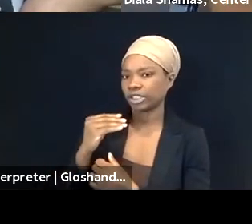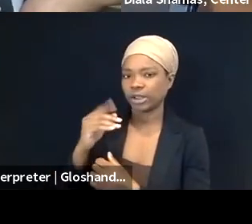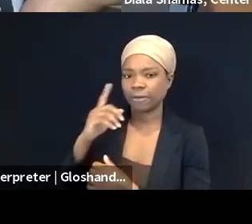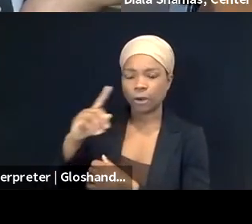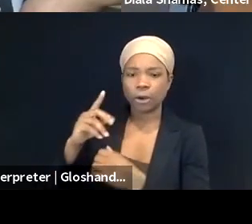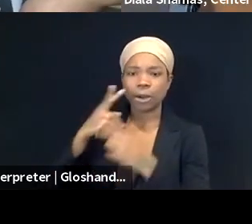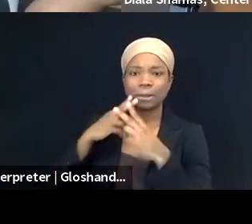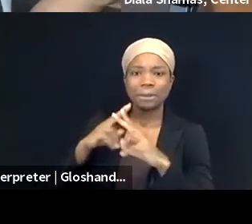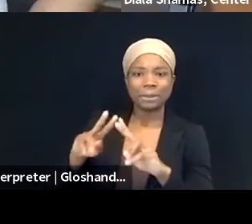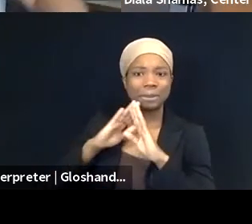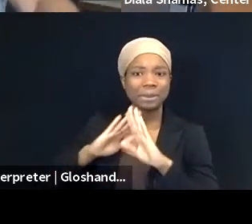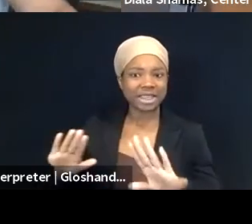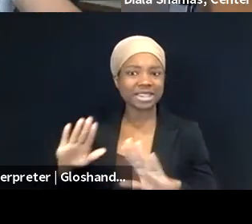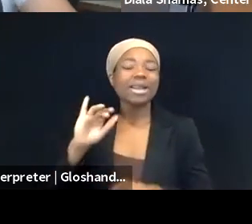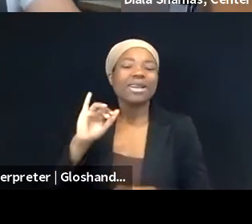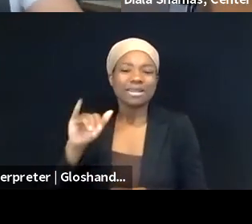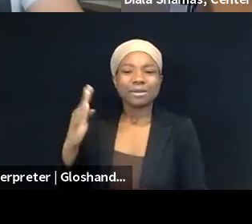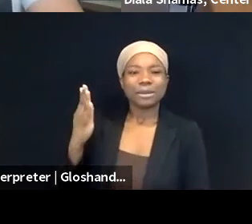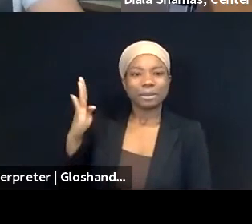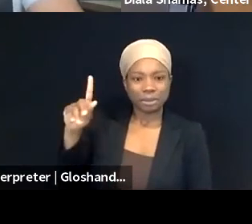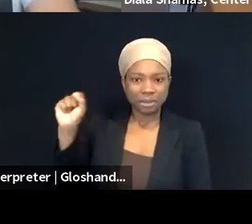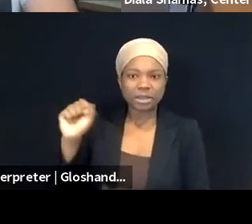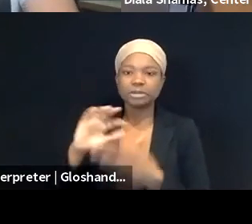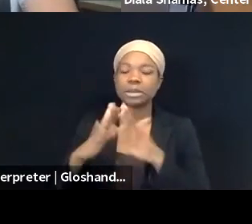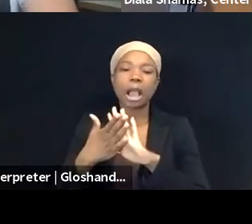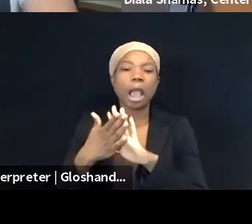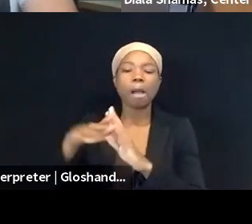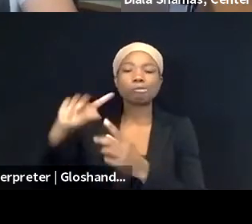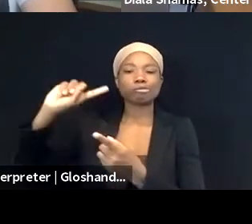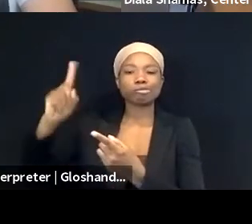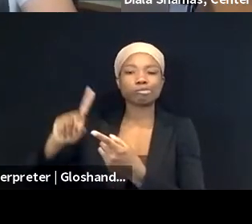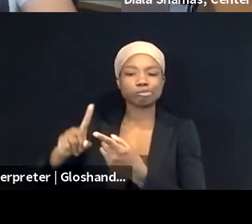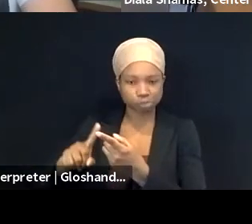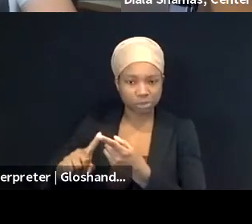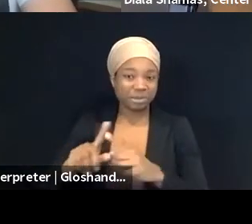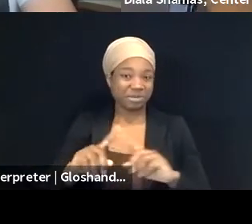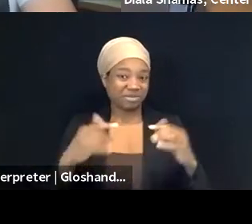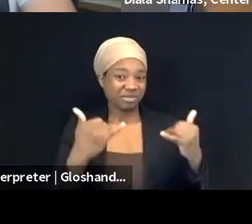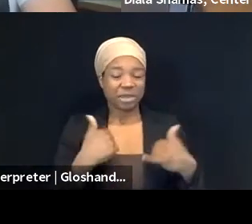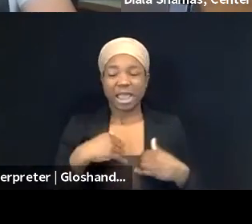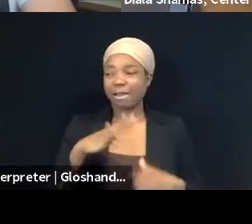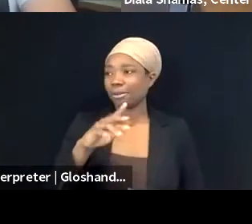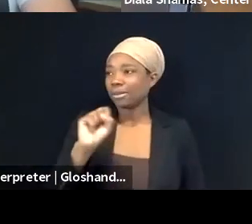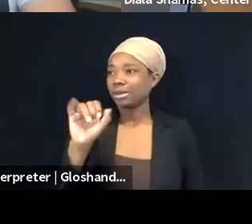we right now have these bills, which are just like, I mean, here in the state of New York, for example,